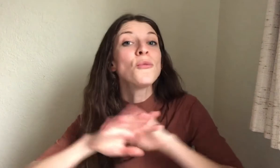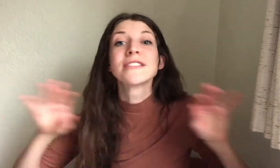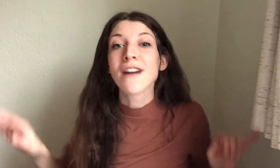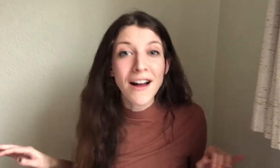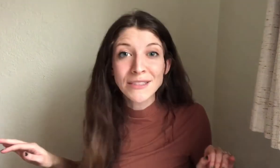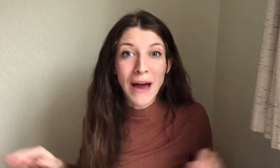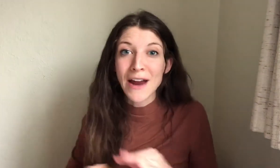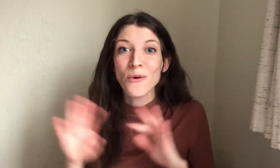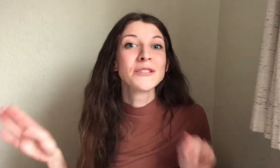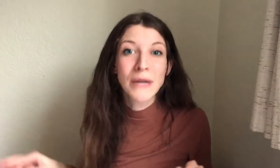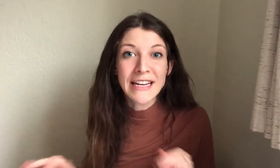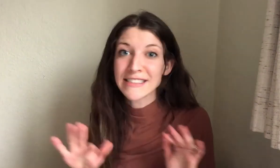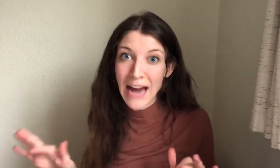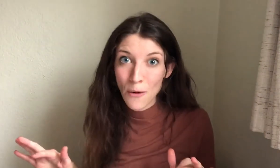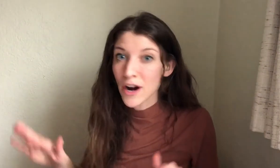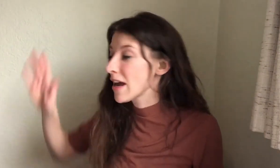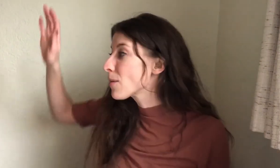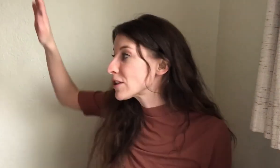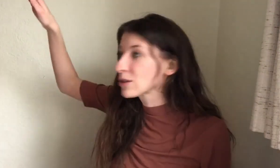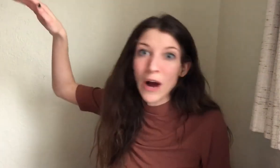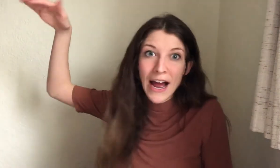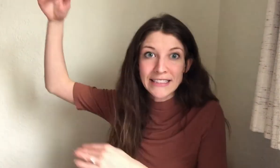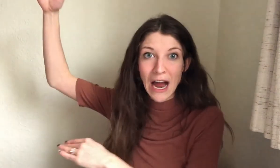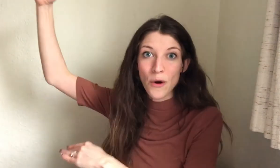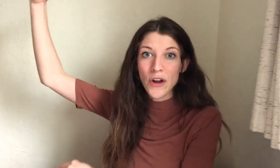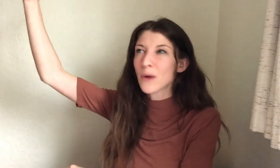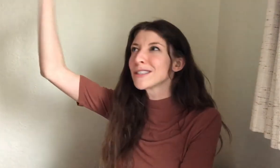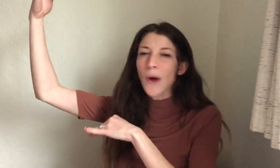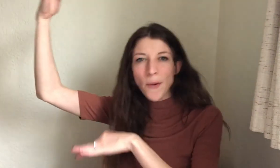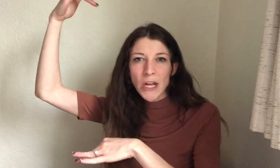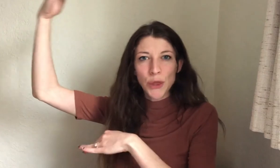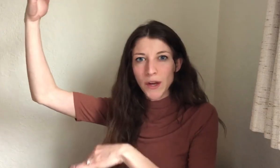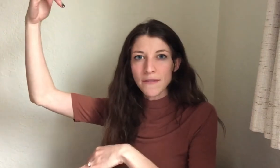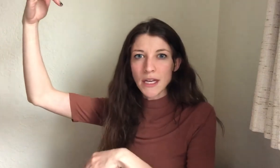was not as bad or as big as a tower in elementary school I had a tower that was probably three feet